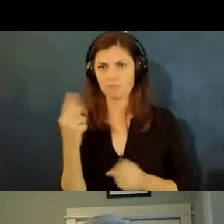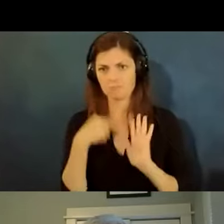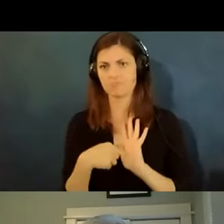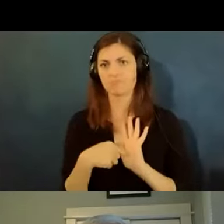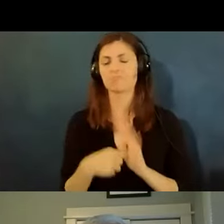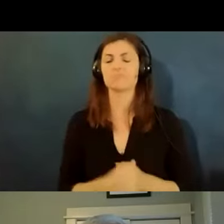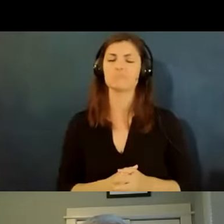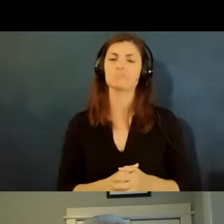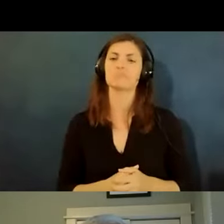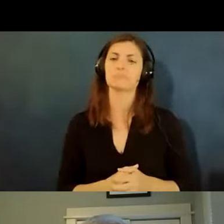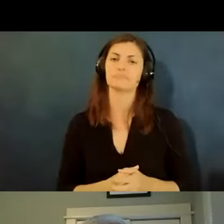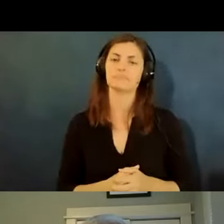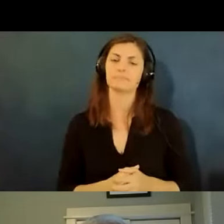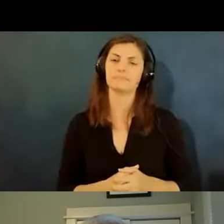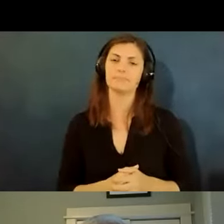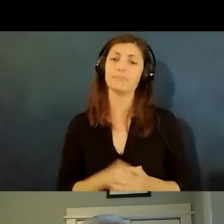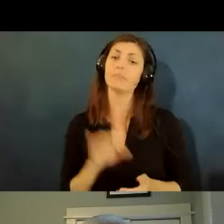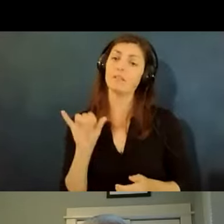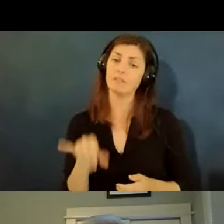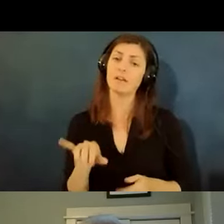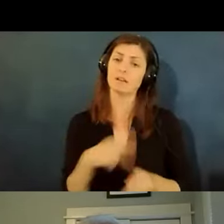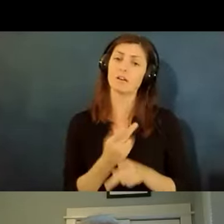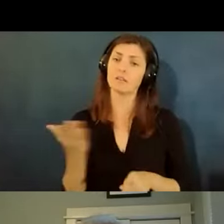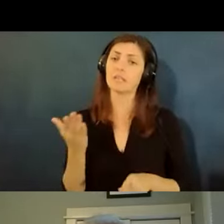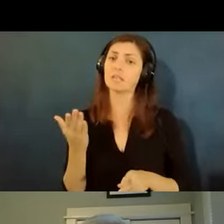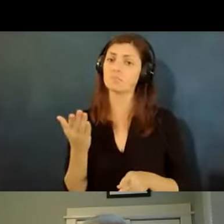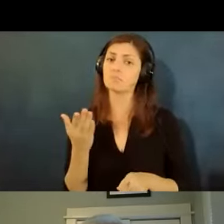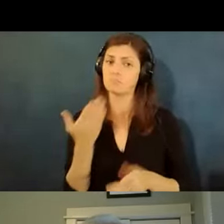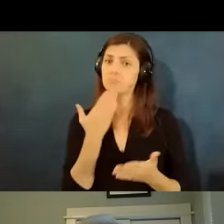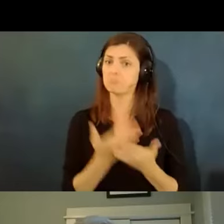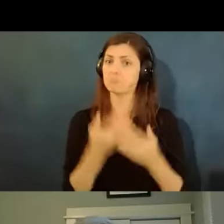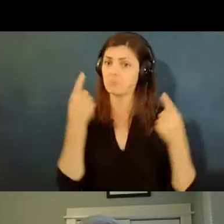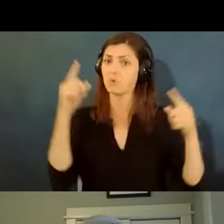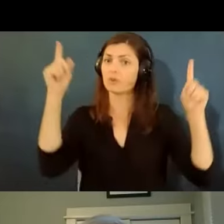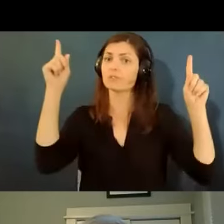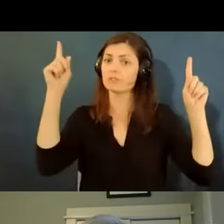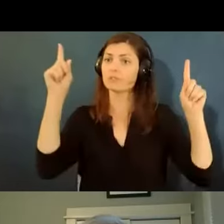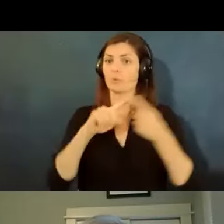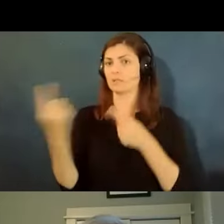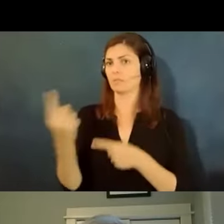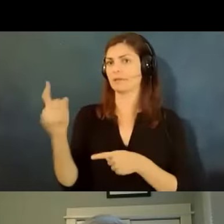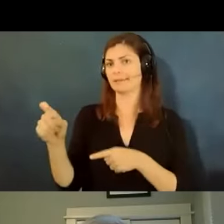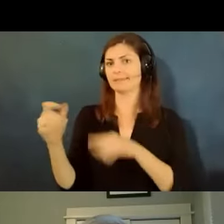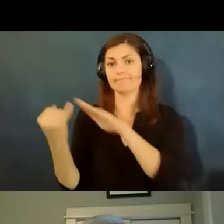so so that kind of thing works when someone is needing to you know isolate because of an exposure